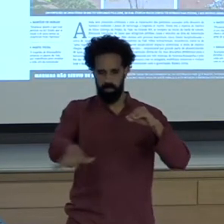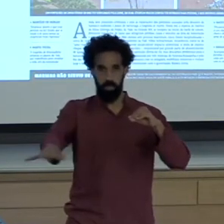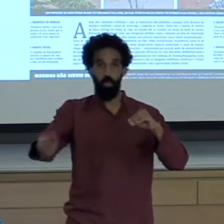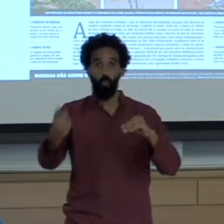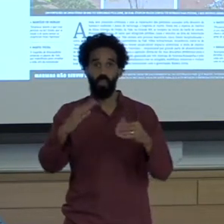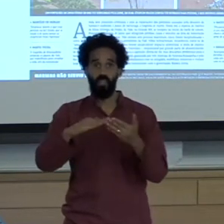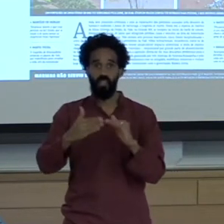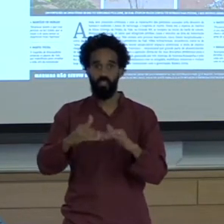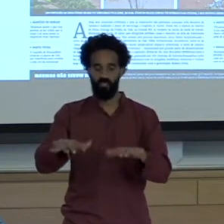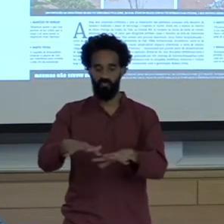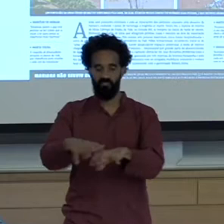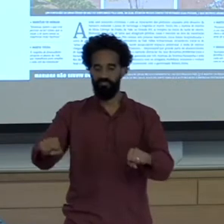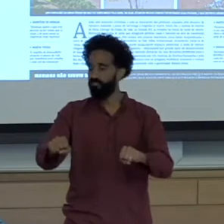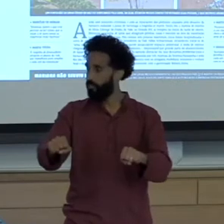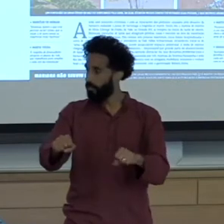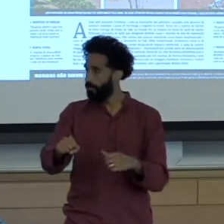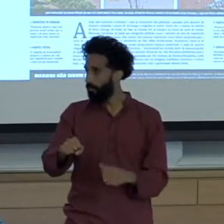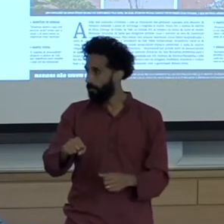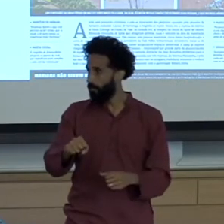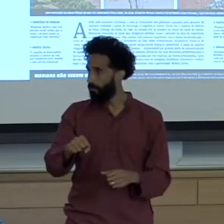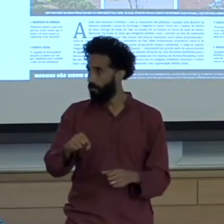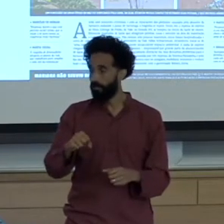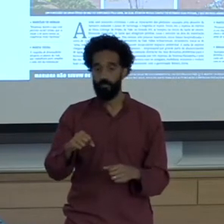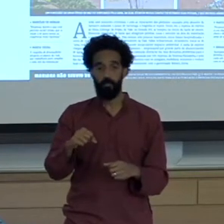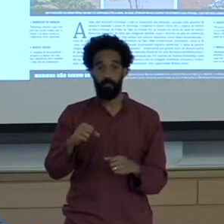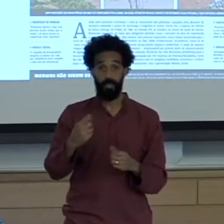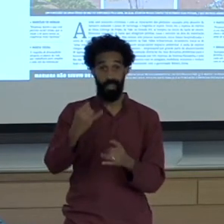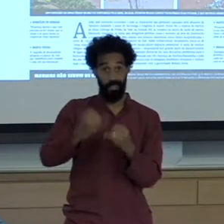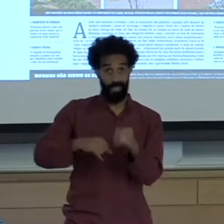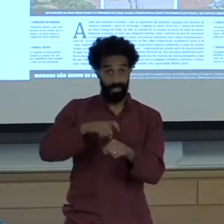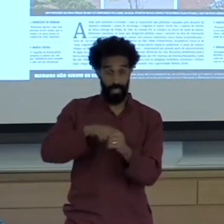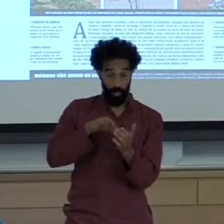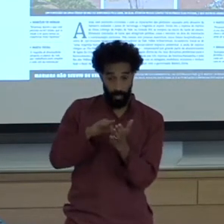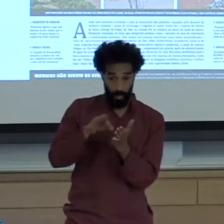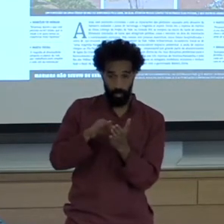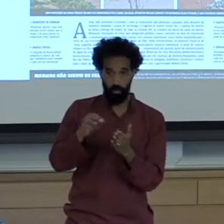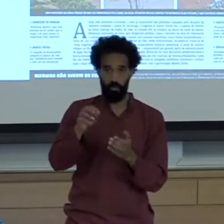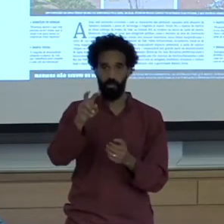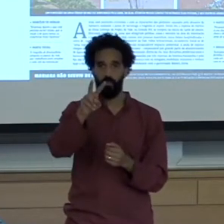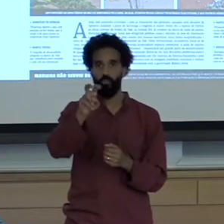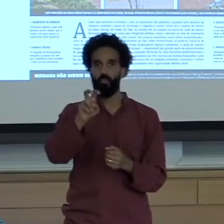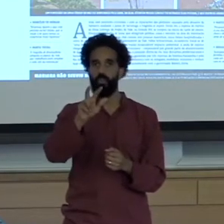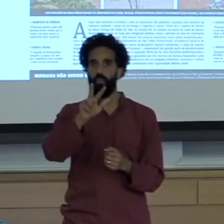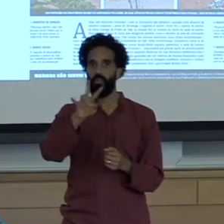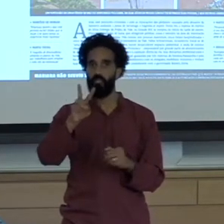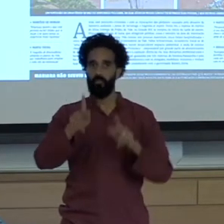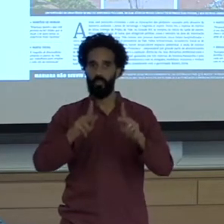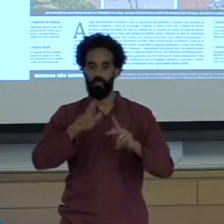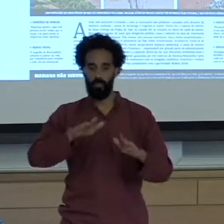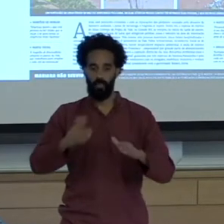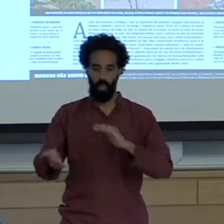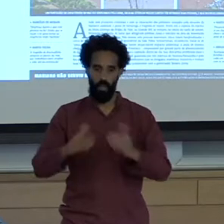at last count 237 people were killed hundreds of homes destroyed and